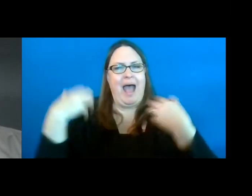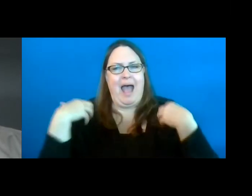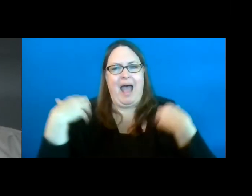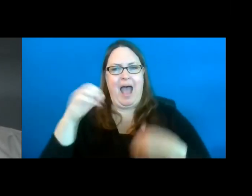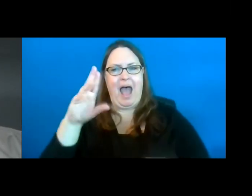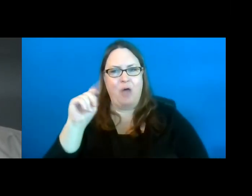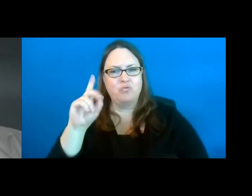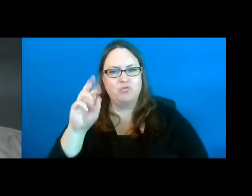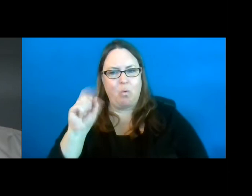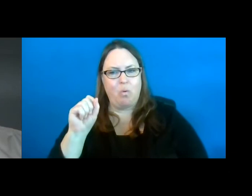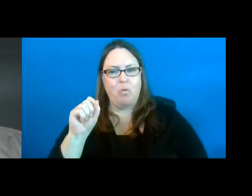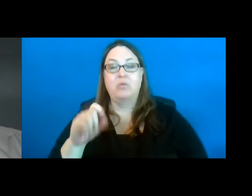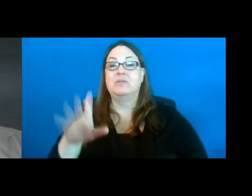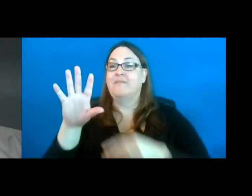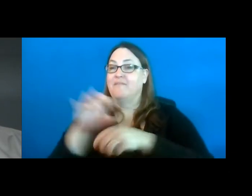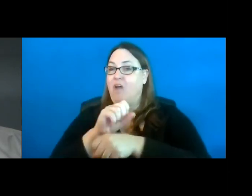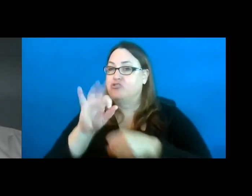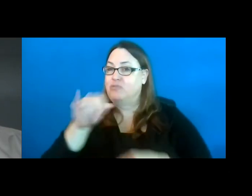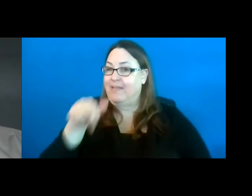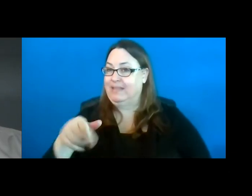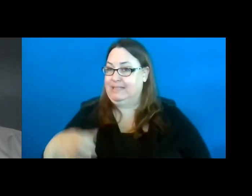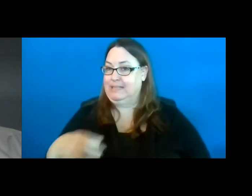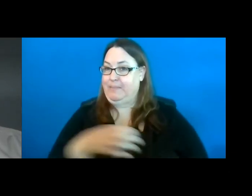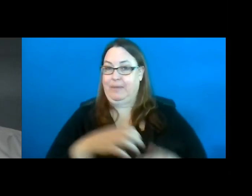The functions of the committee are two-fold.